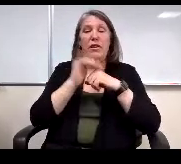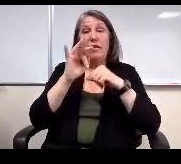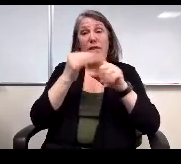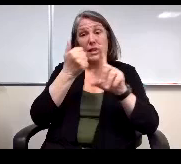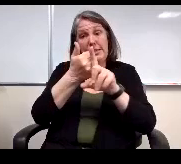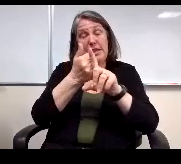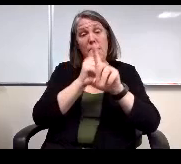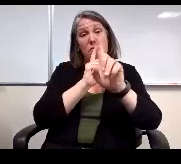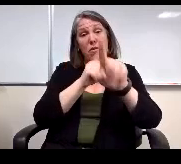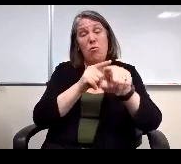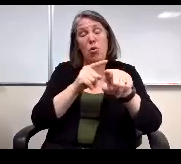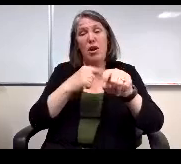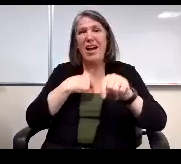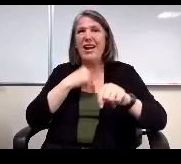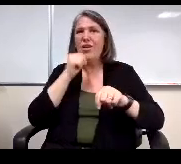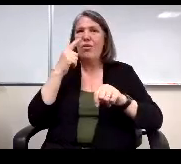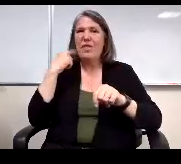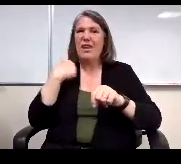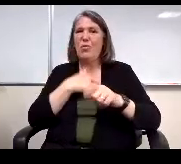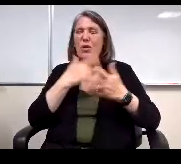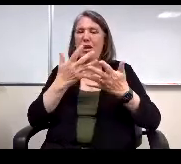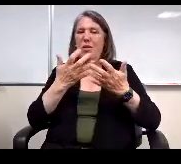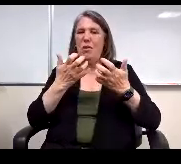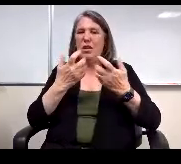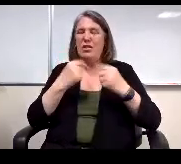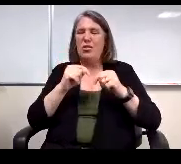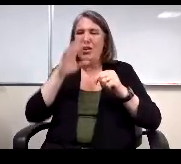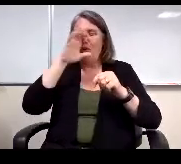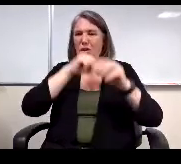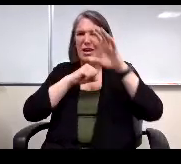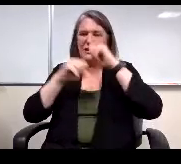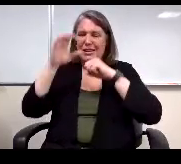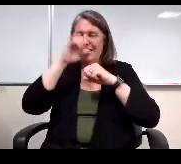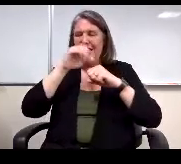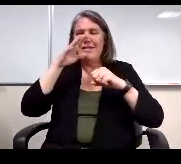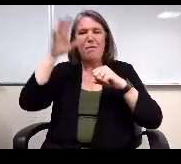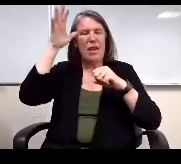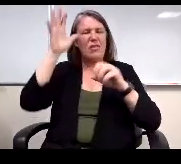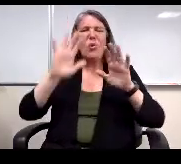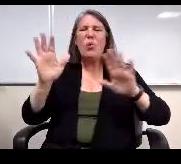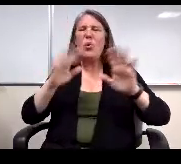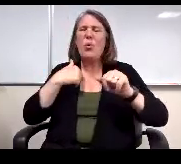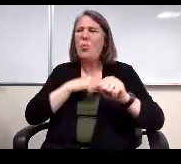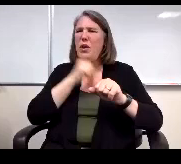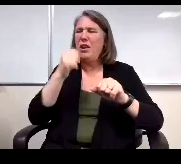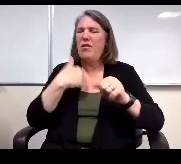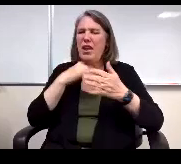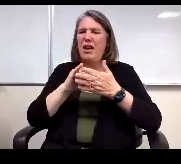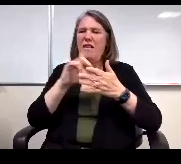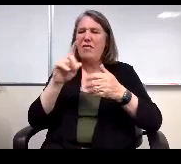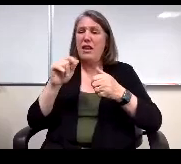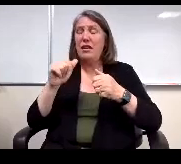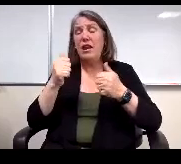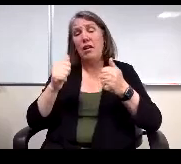I don't think we would want to try to guess that parents and you know we don't have all that data. We have student data,